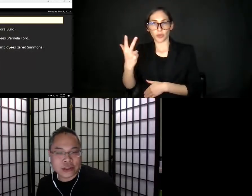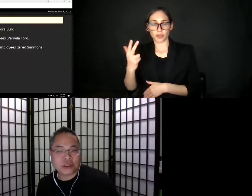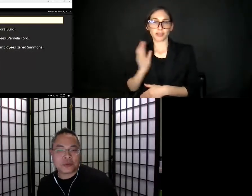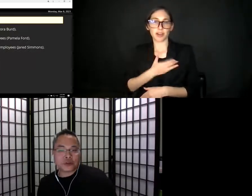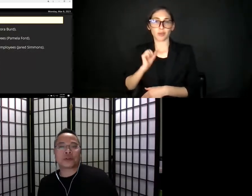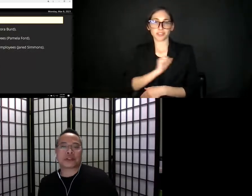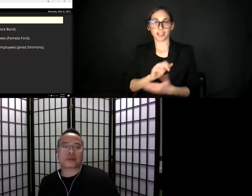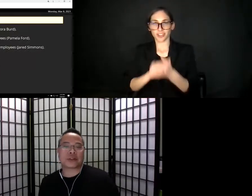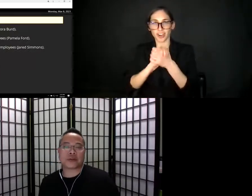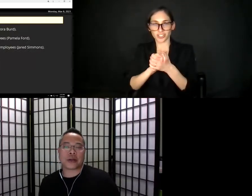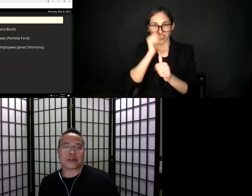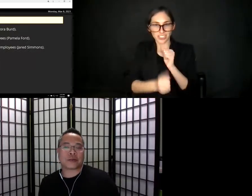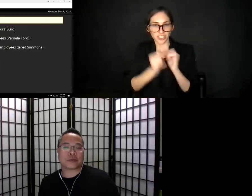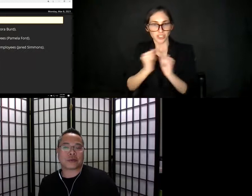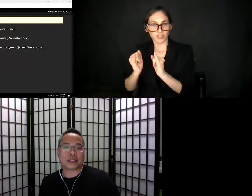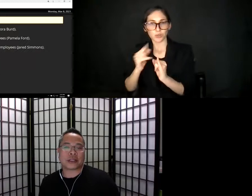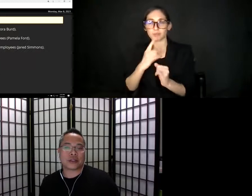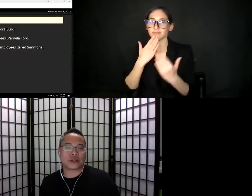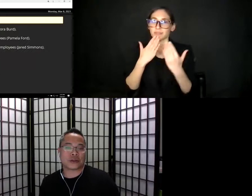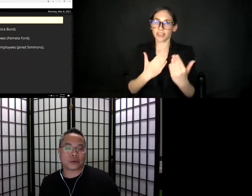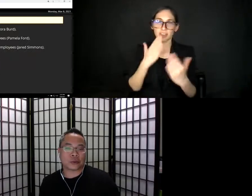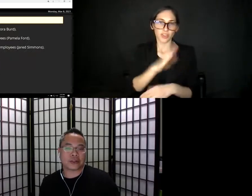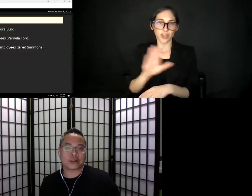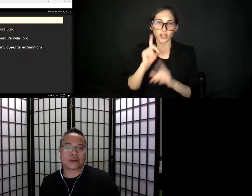individual and expresses gratitude for their dedication to learning student